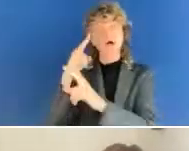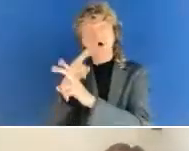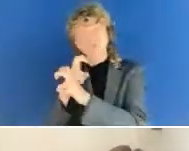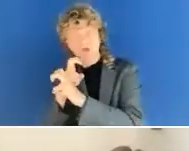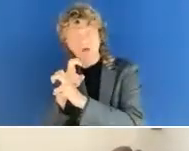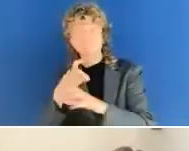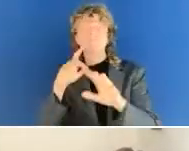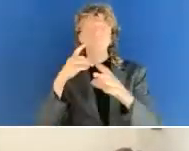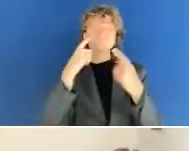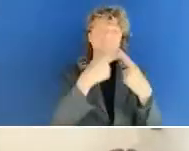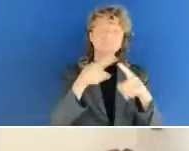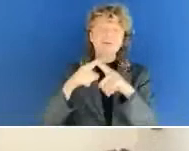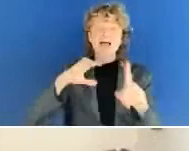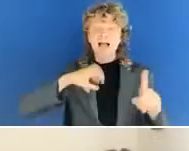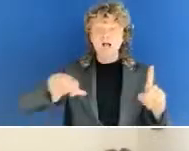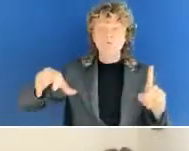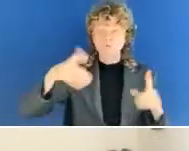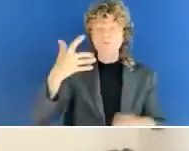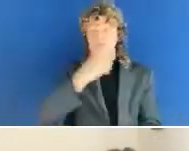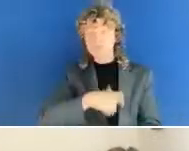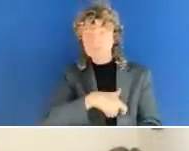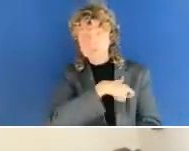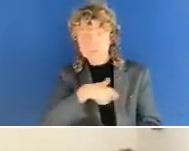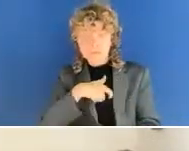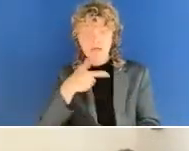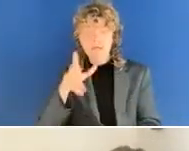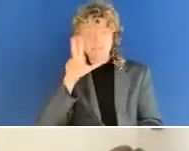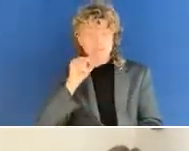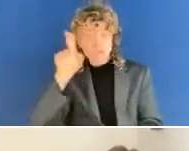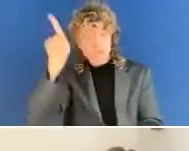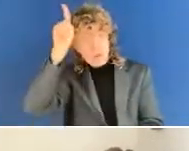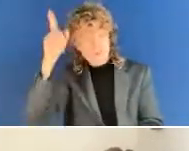the DACH chapter. And Denmark, Finland Norway, and Sweden, grouped together, in the Nordic